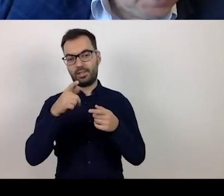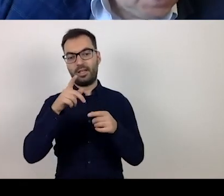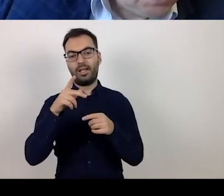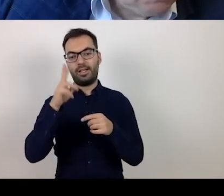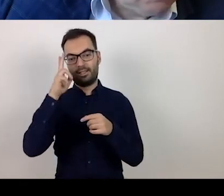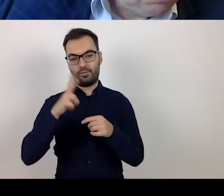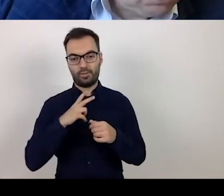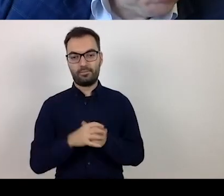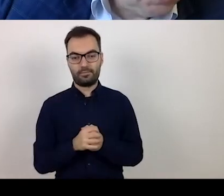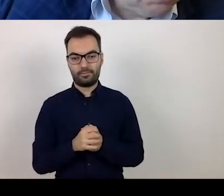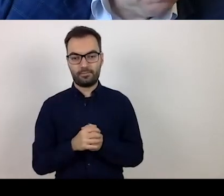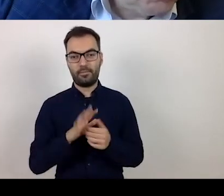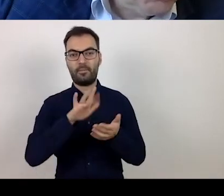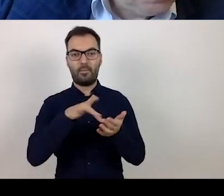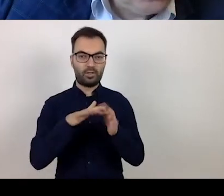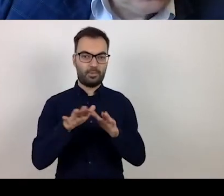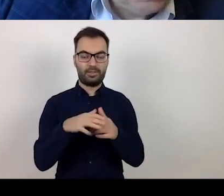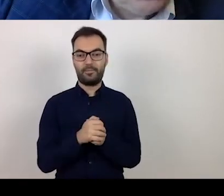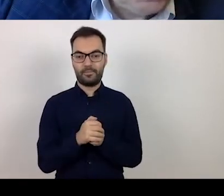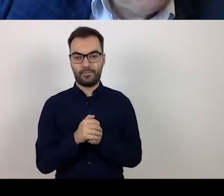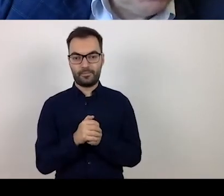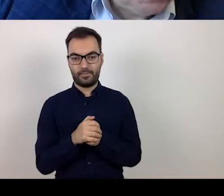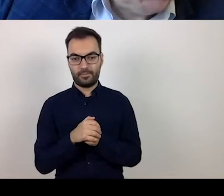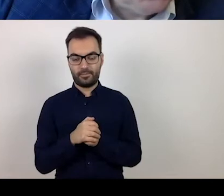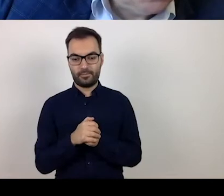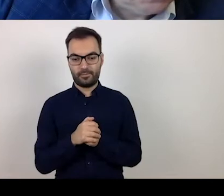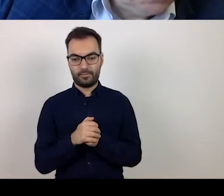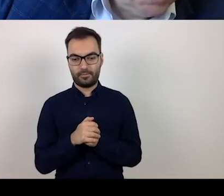Let me give you an example